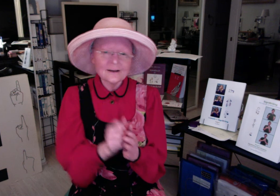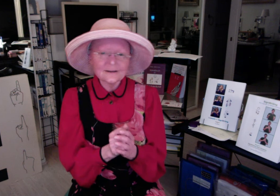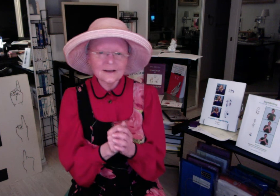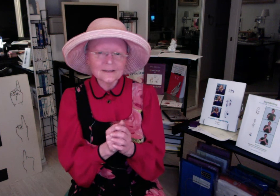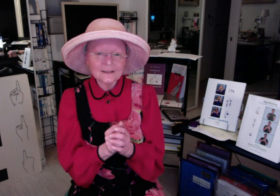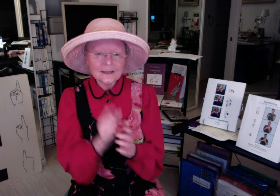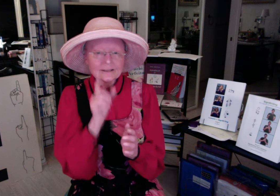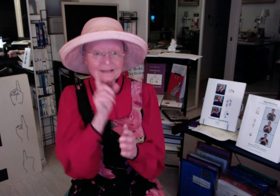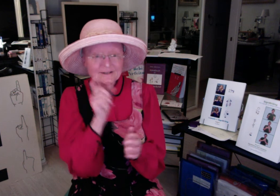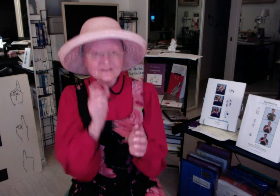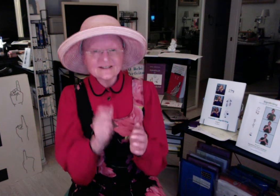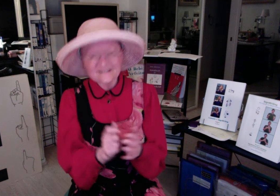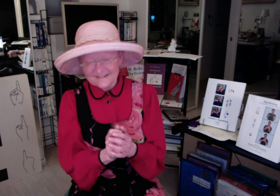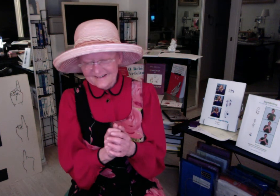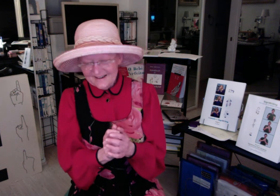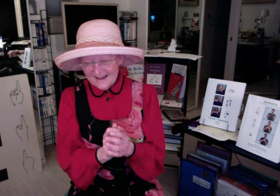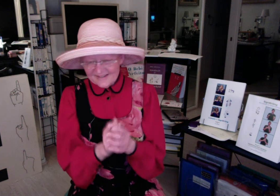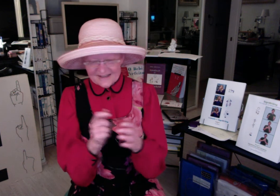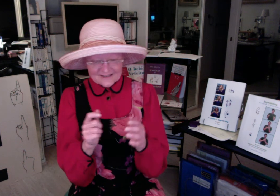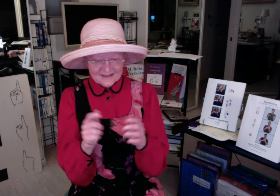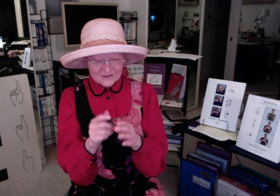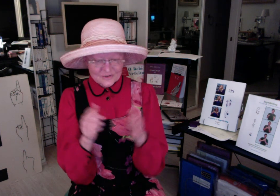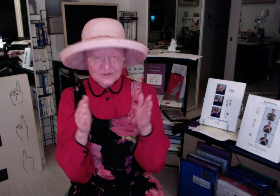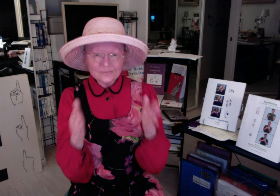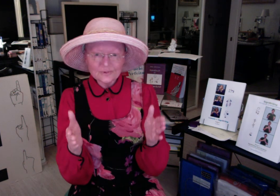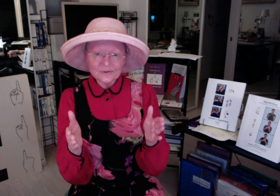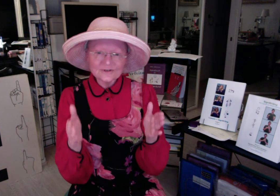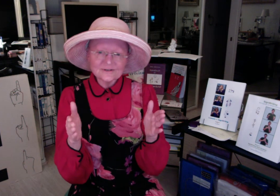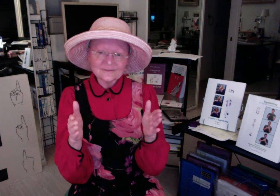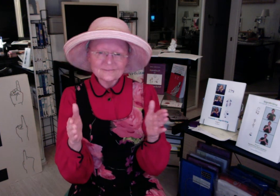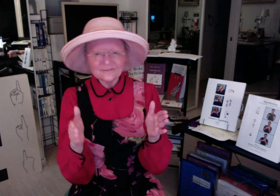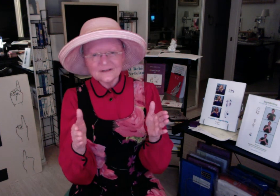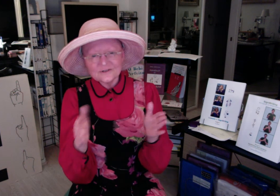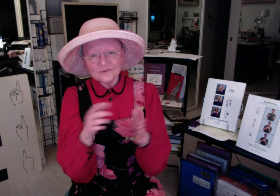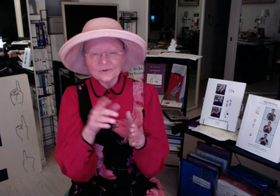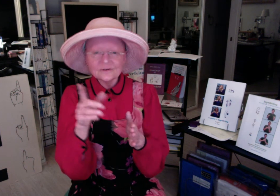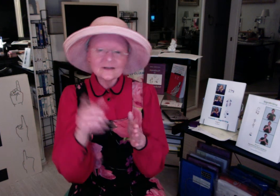like Lessons, and that takes you to books and places where you can download